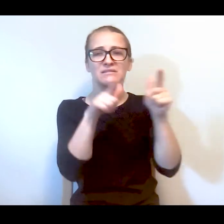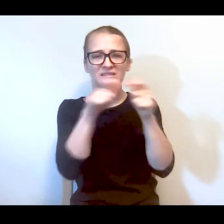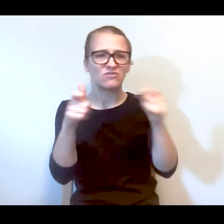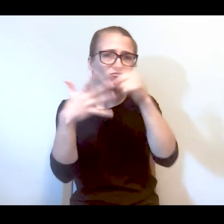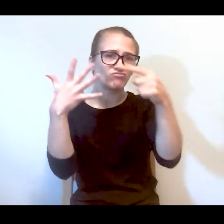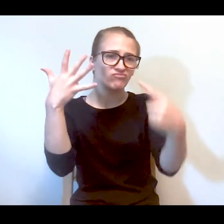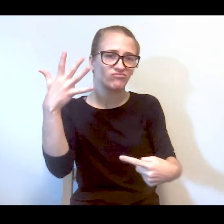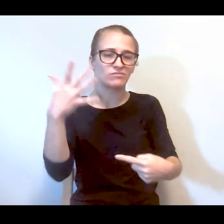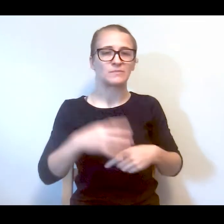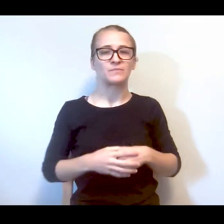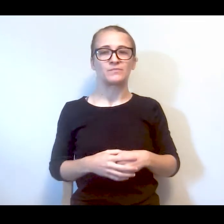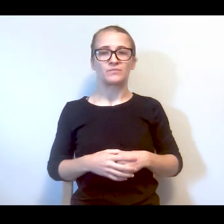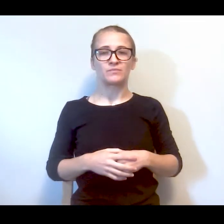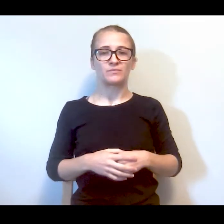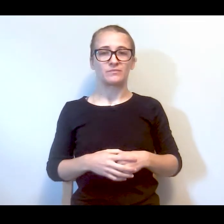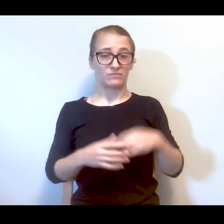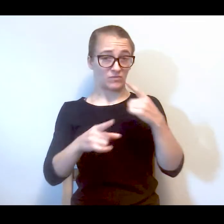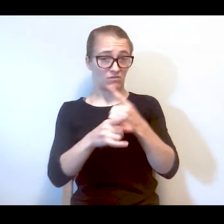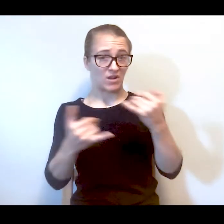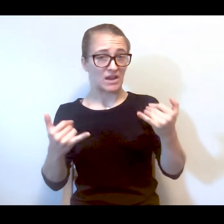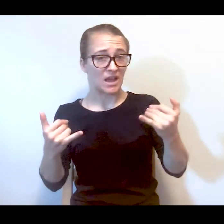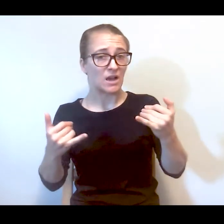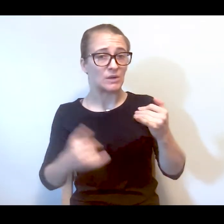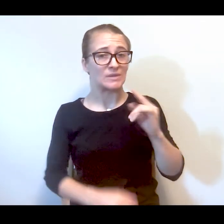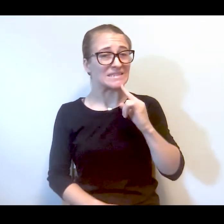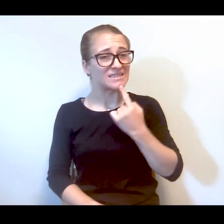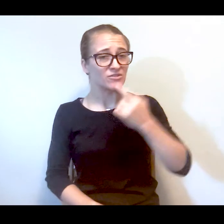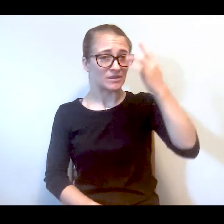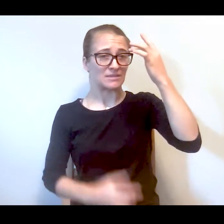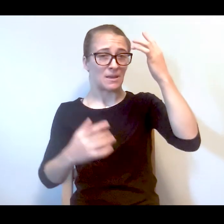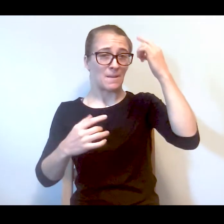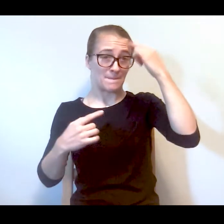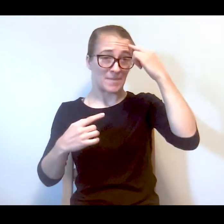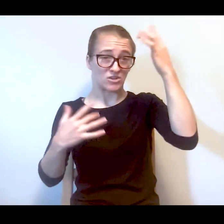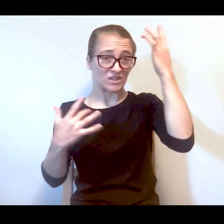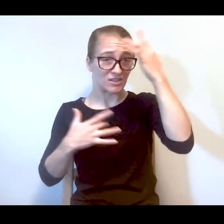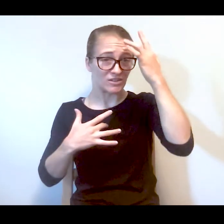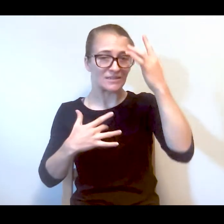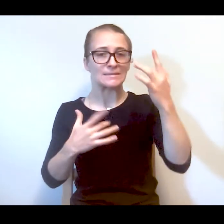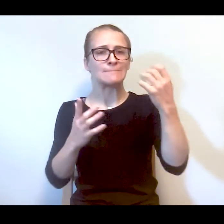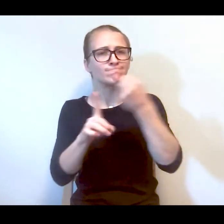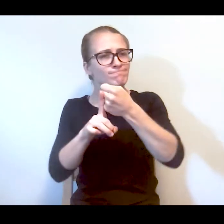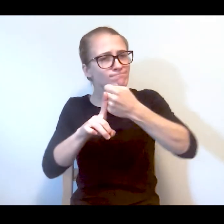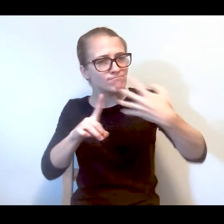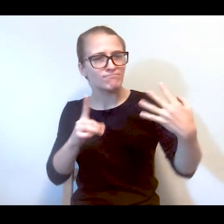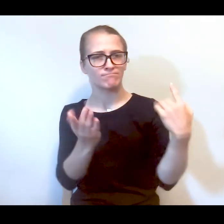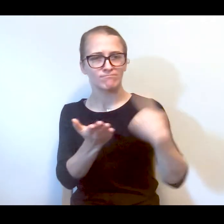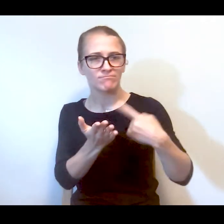budget, and the list goes on. And right now serious mental illness is getting talked about a lot within